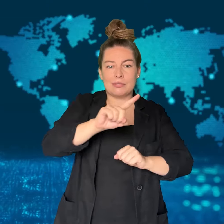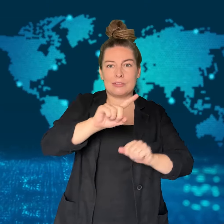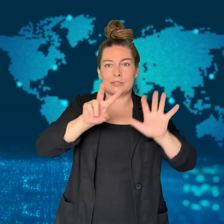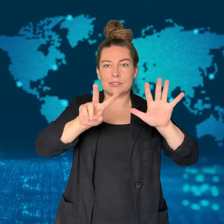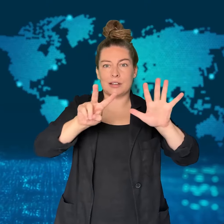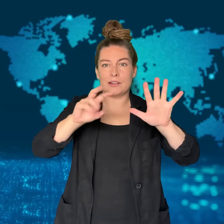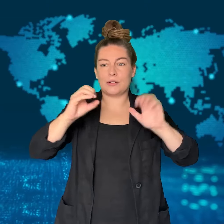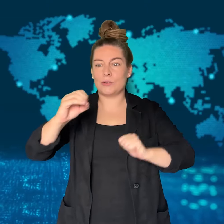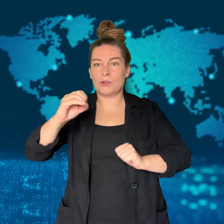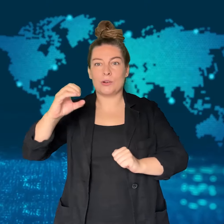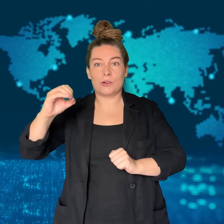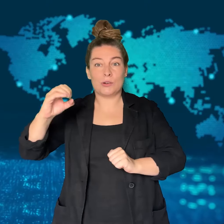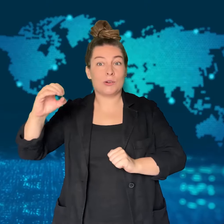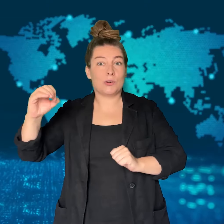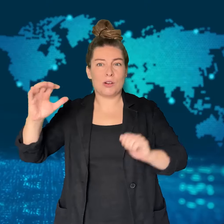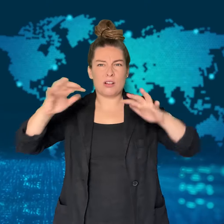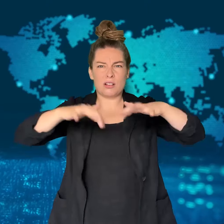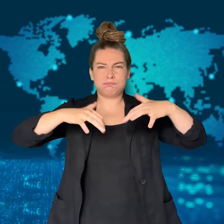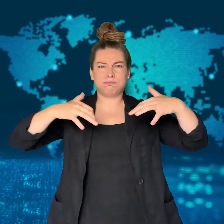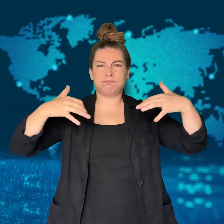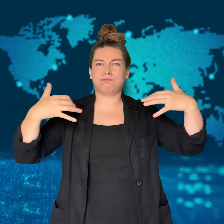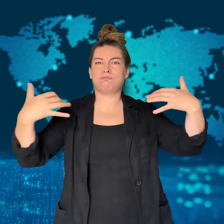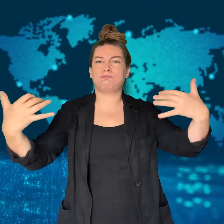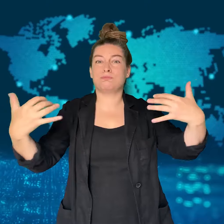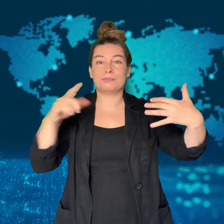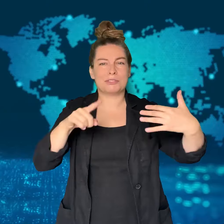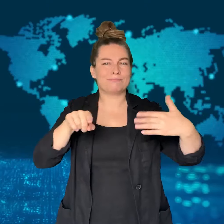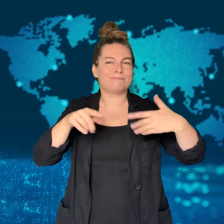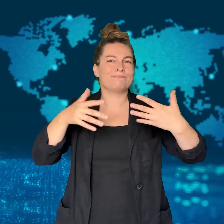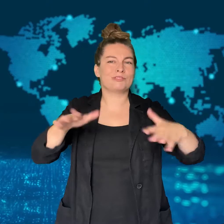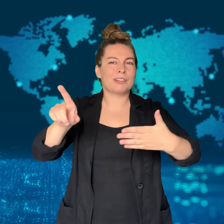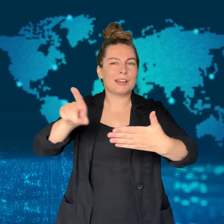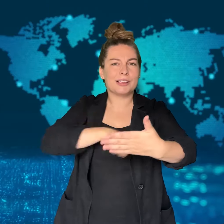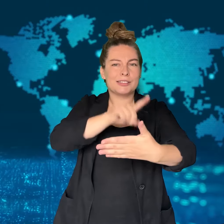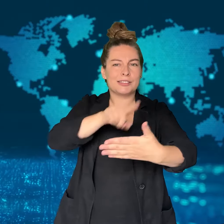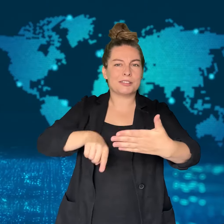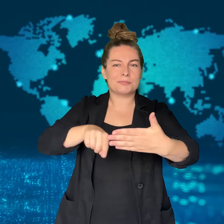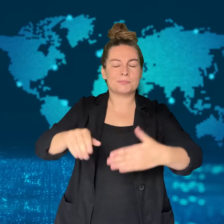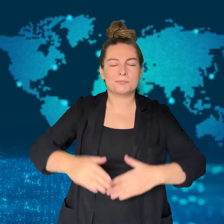The tickets will be refunded.